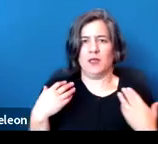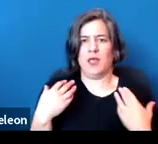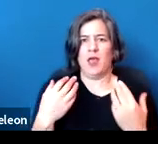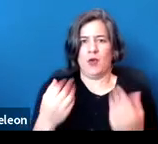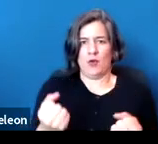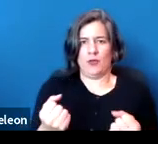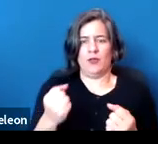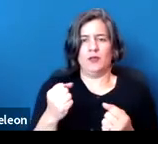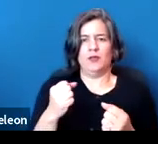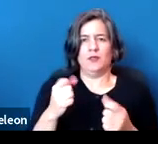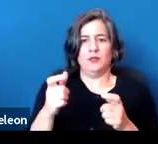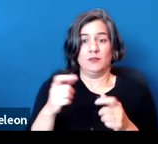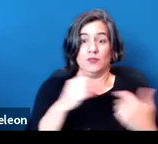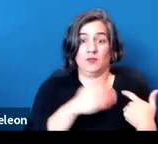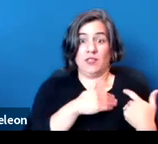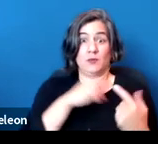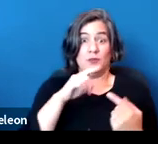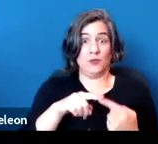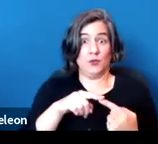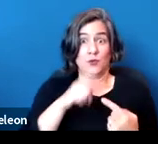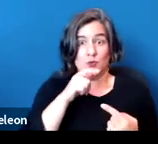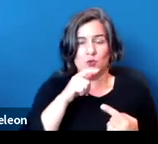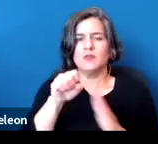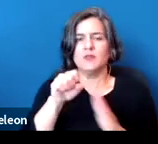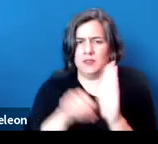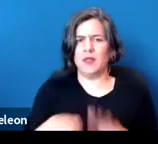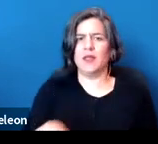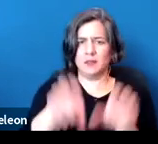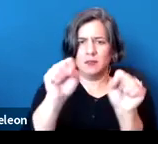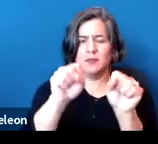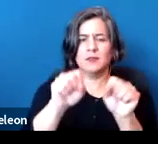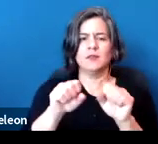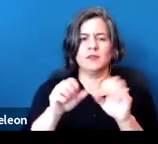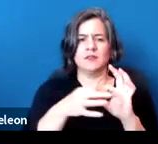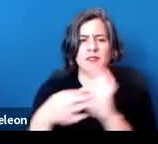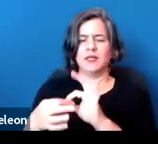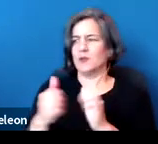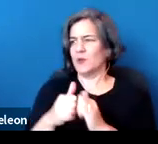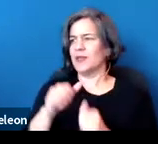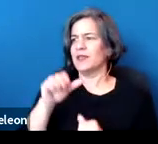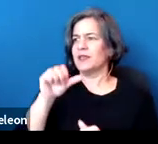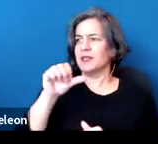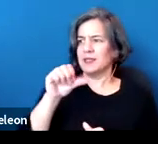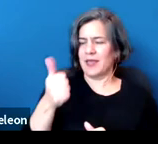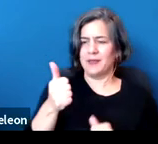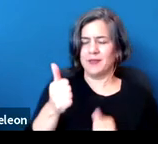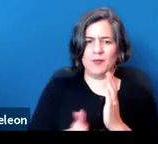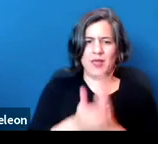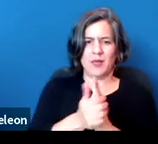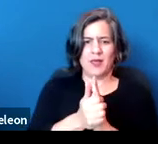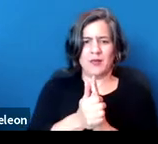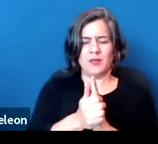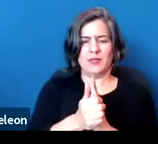In the context of the pandemic, it will, I'm sure, surprise no one that one of the defenses